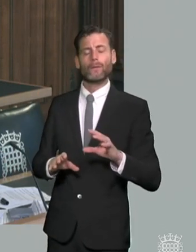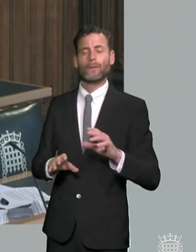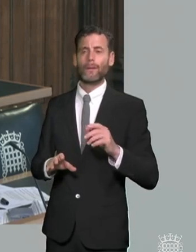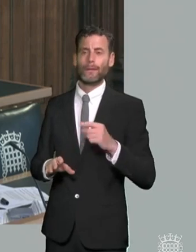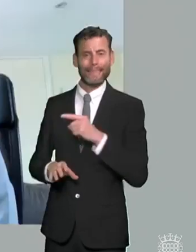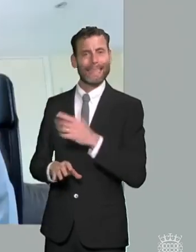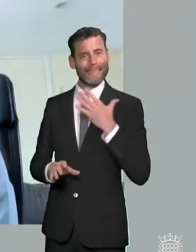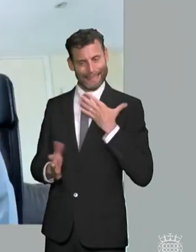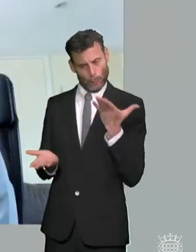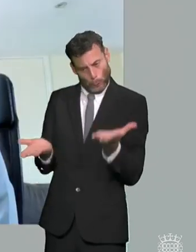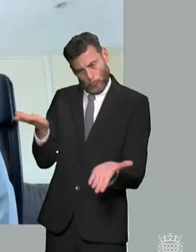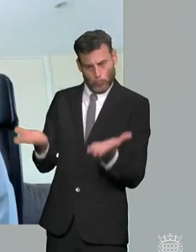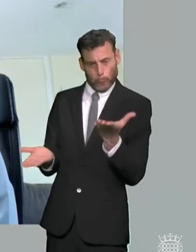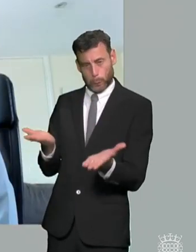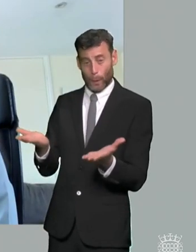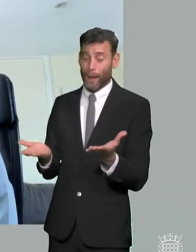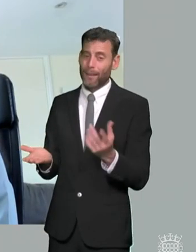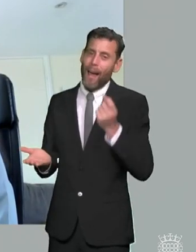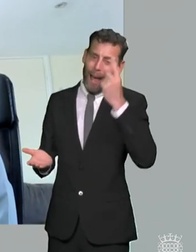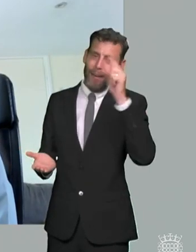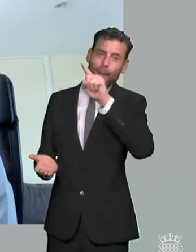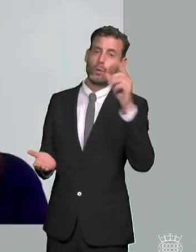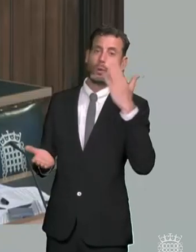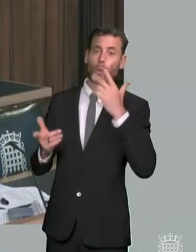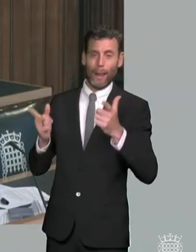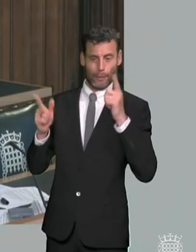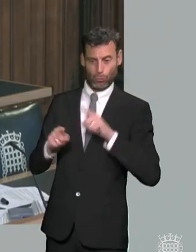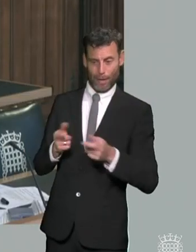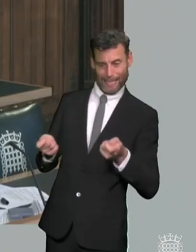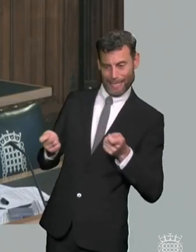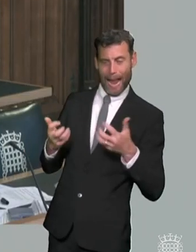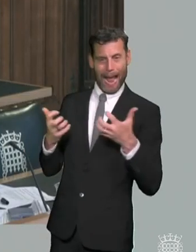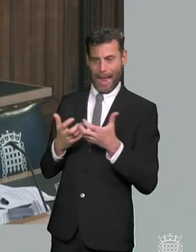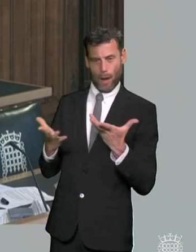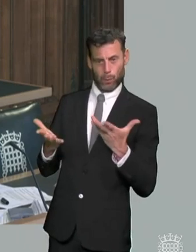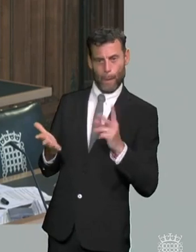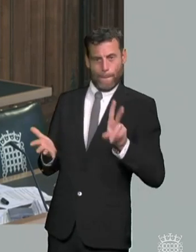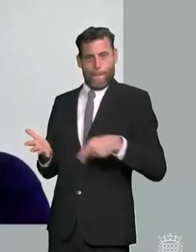that conflict away is important um ali yeah i just want to say i mean i absolutely you know there is